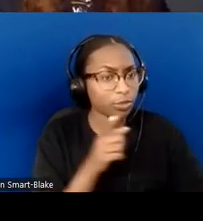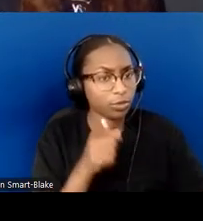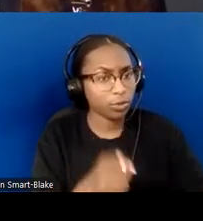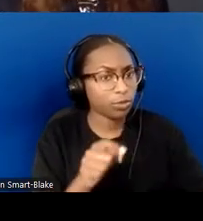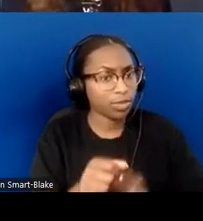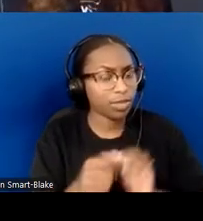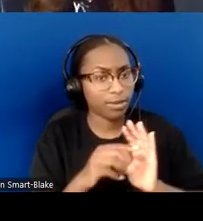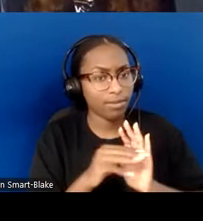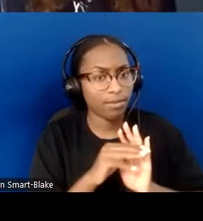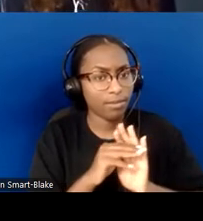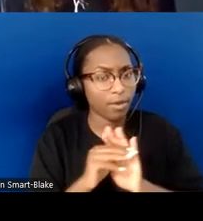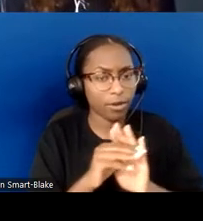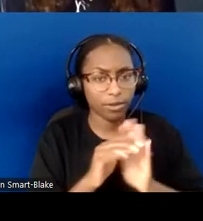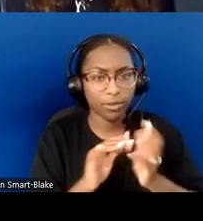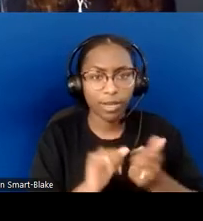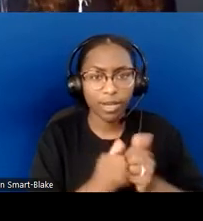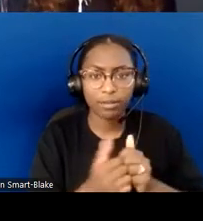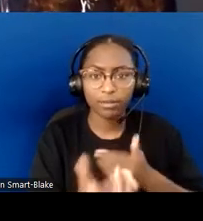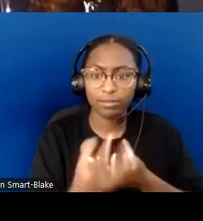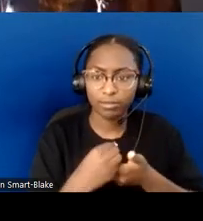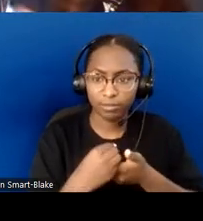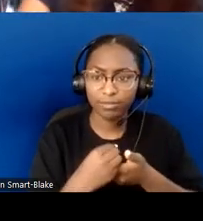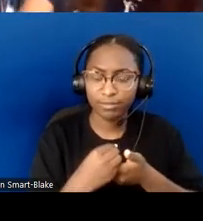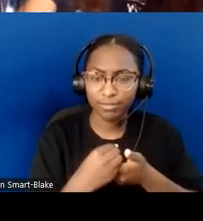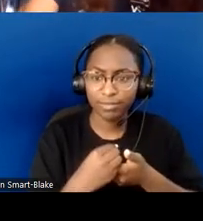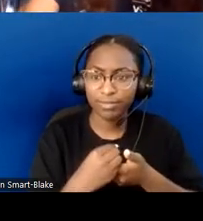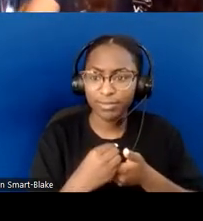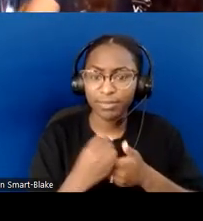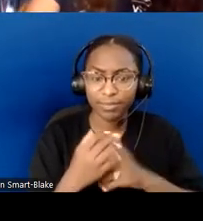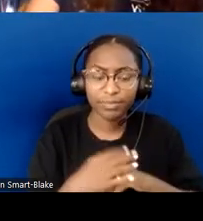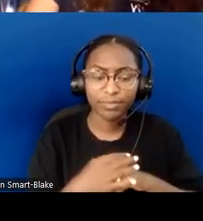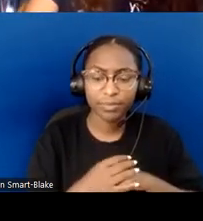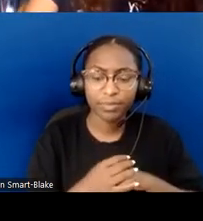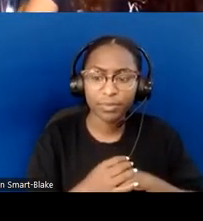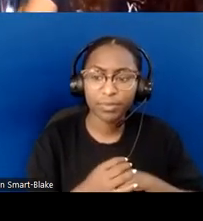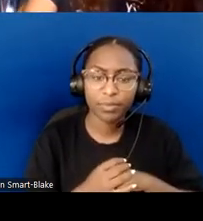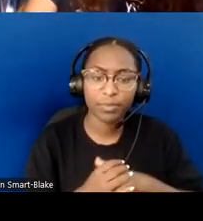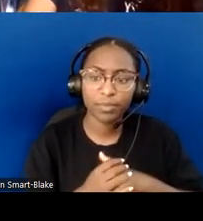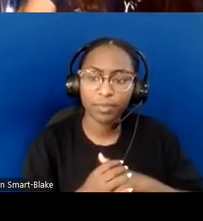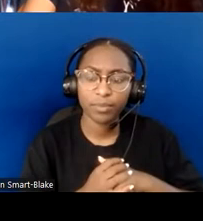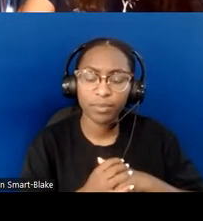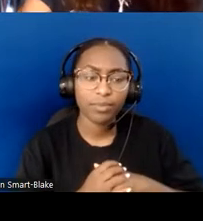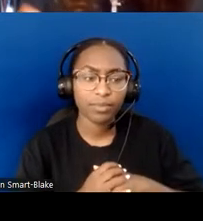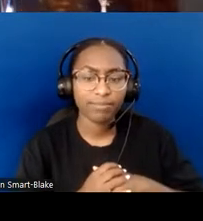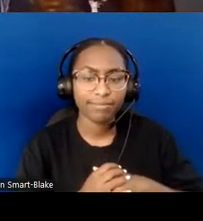I think that's all I have to share. - Okay. So this is Lynn. I'm going to go ahead and do the image description on that since I put these images in. This is something